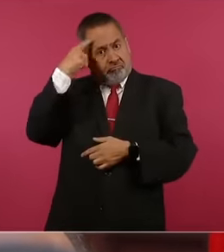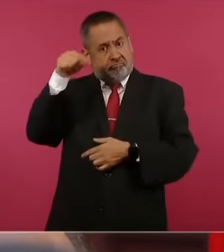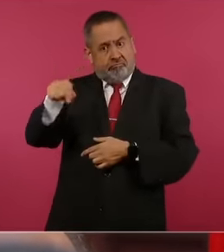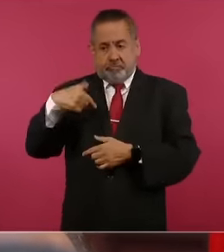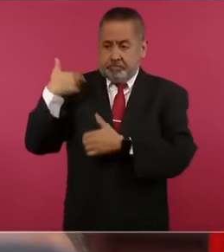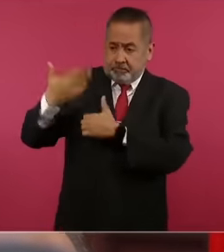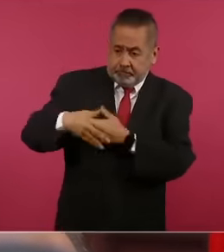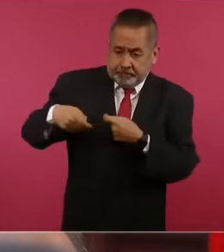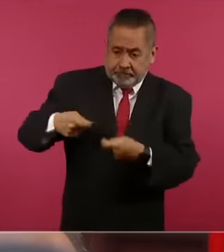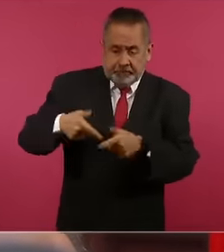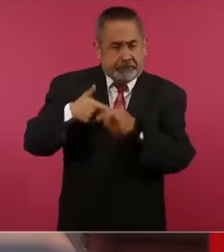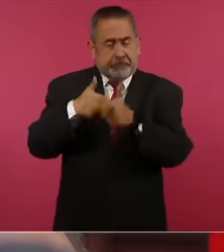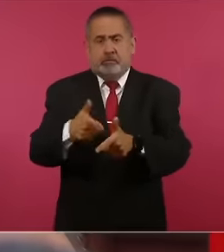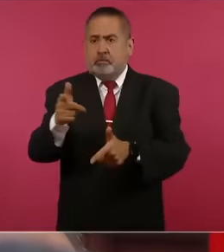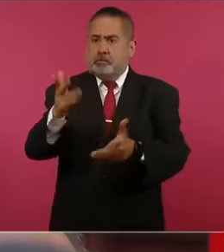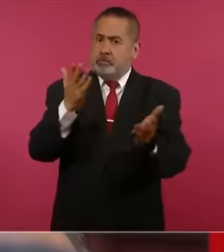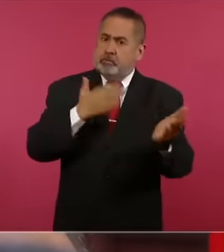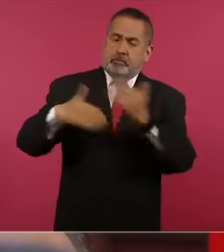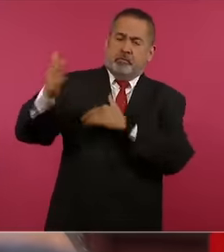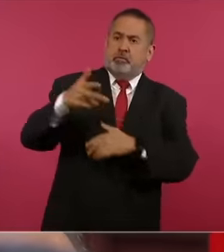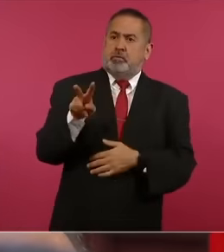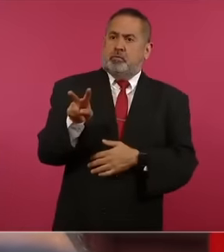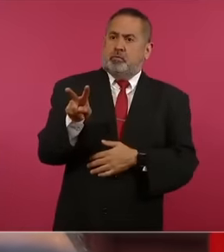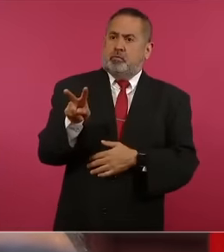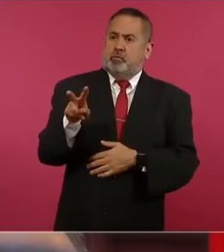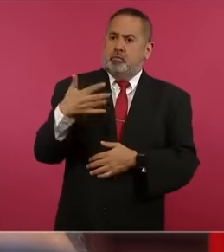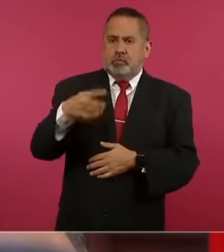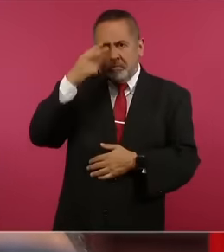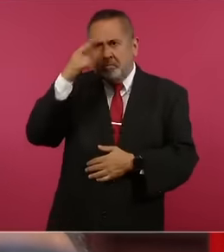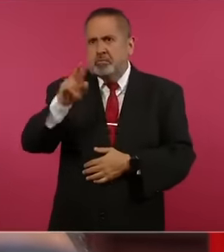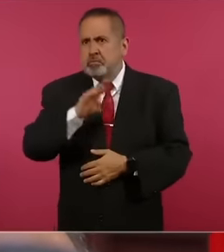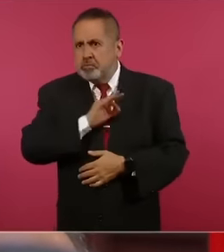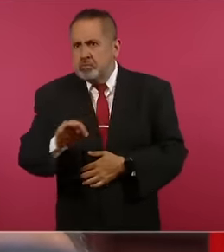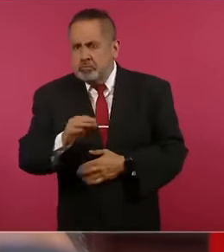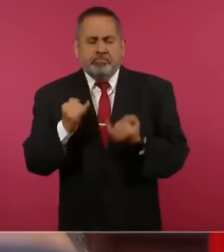you. So we too, if Mexico could do it, we believe it is possible that Peru